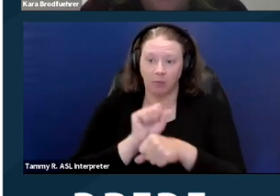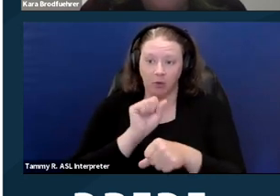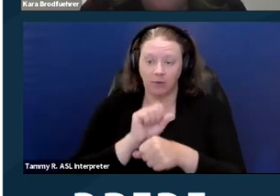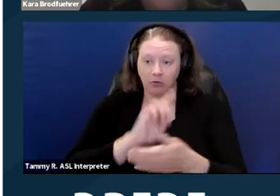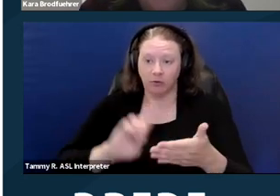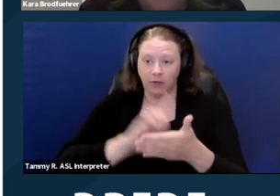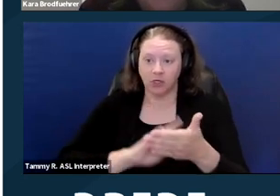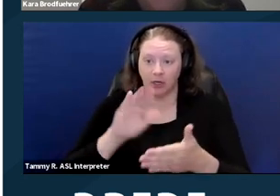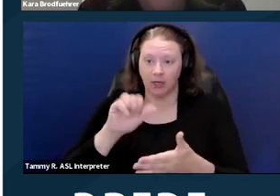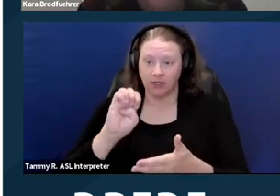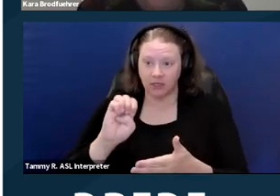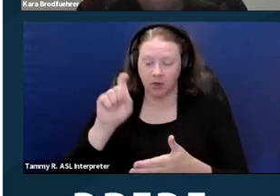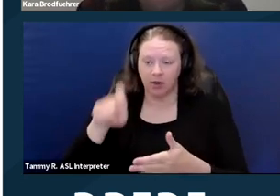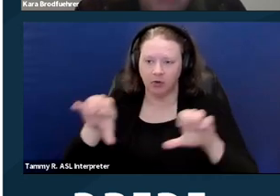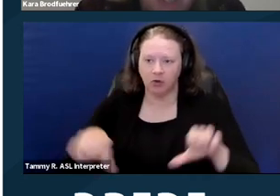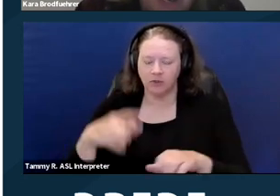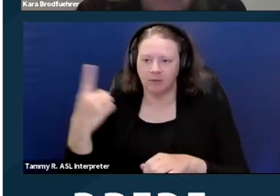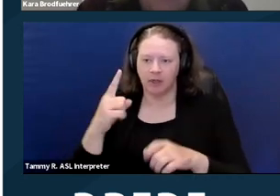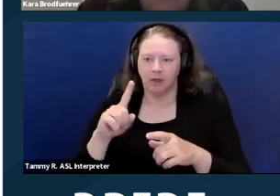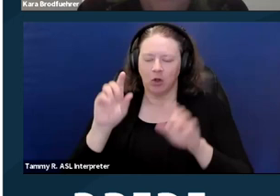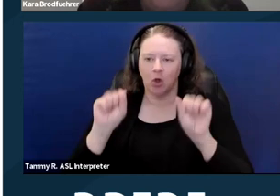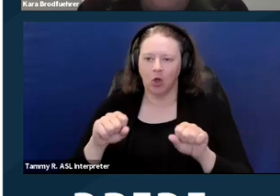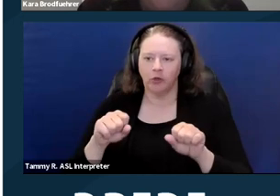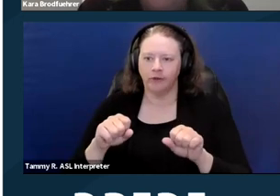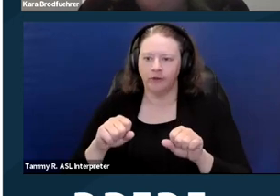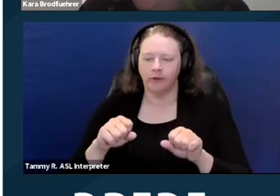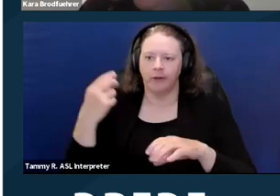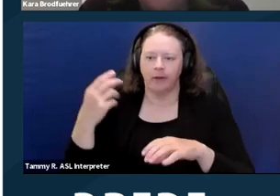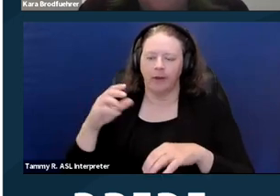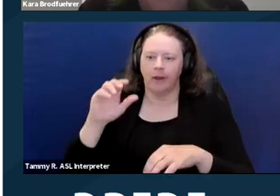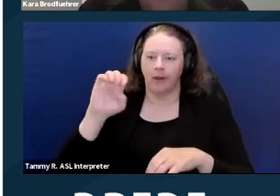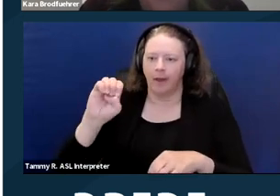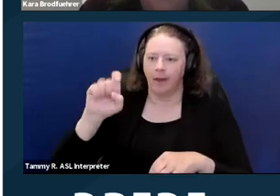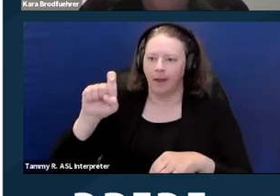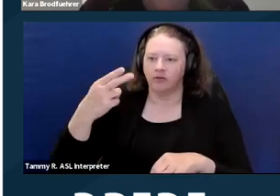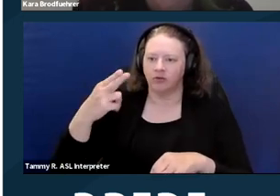you have to do this thing called exhaustion, which means you have to tell us about your discrimination